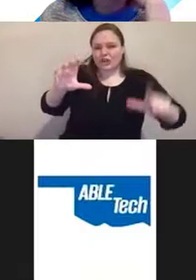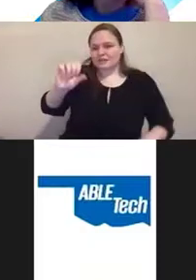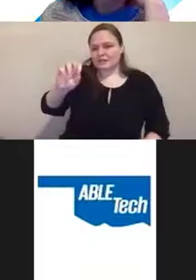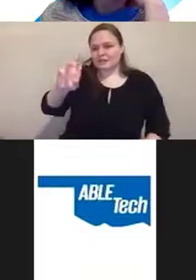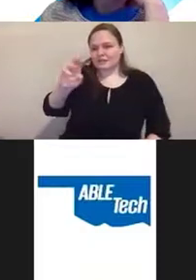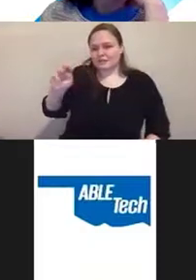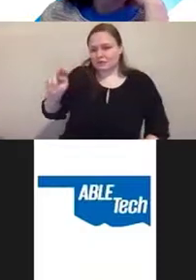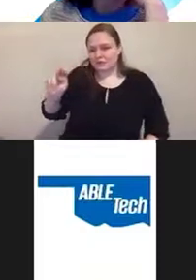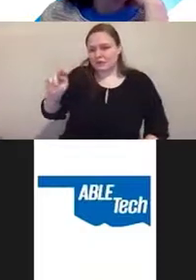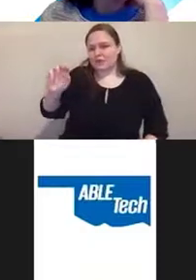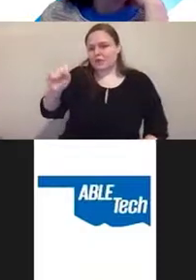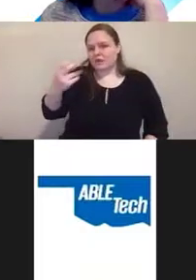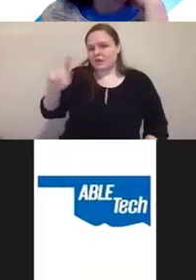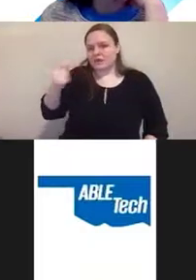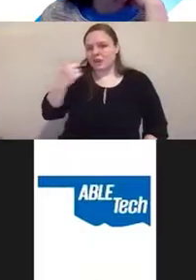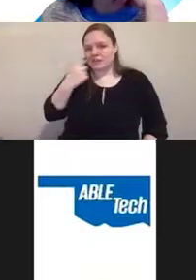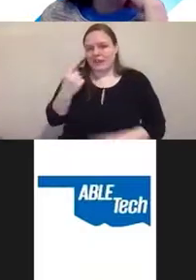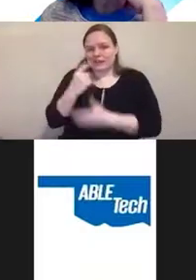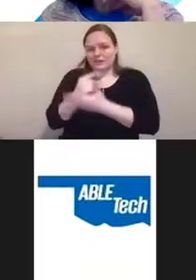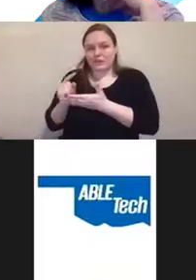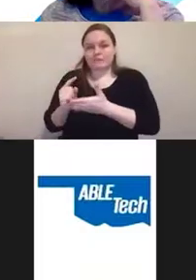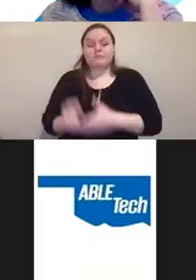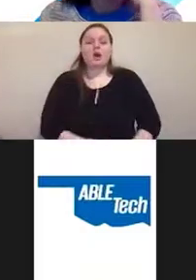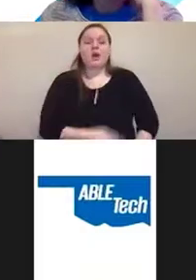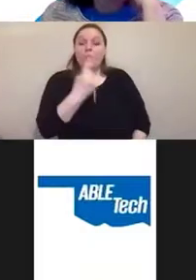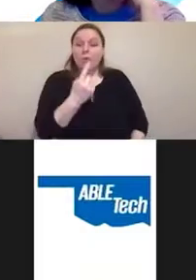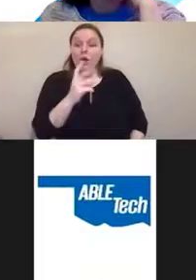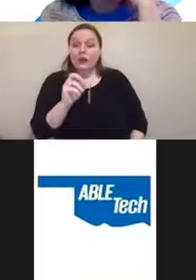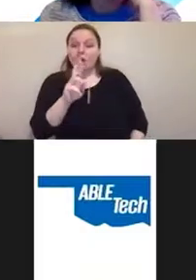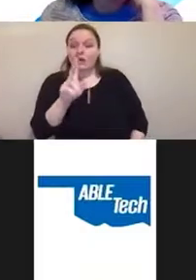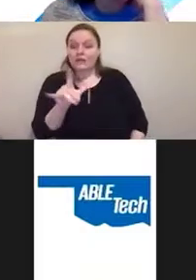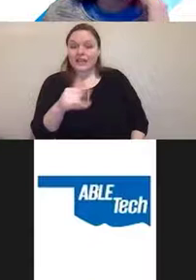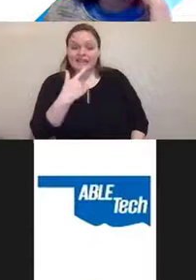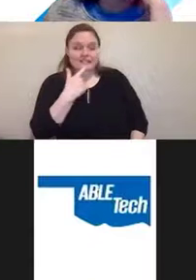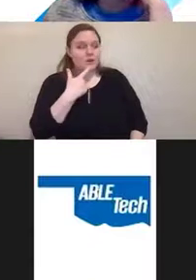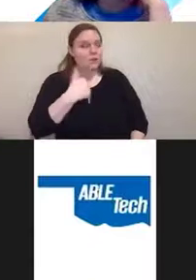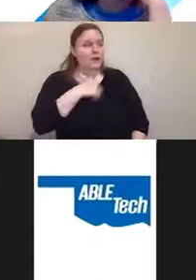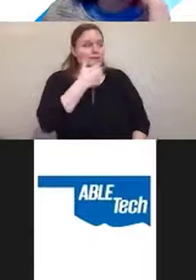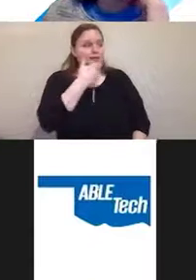So, one, overlay claims it has best in class accessibility solutions